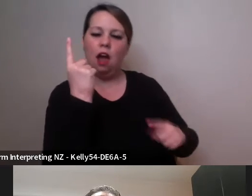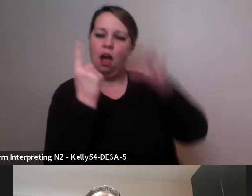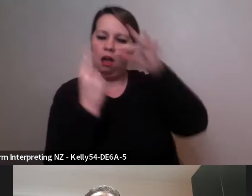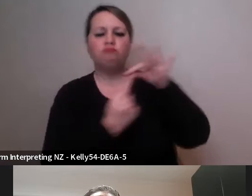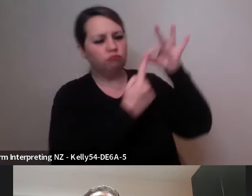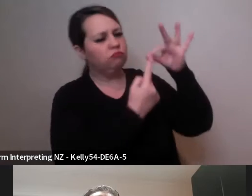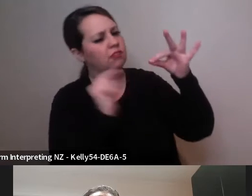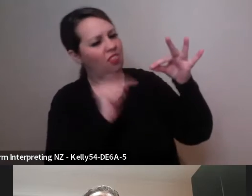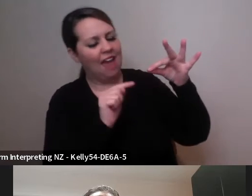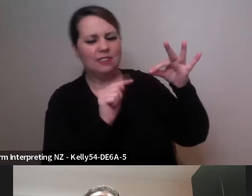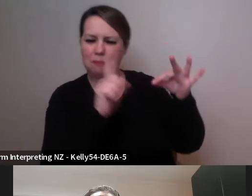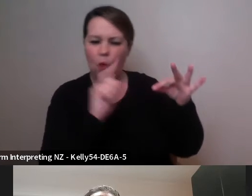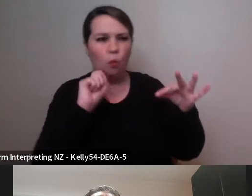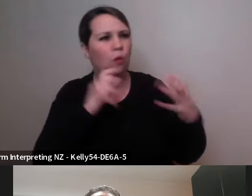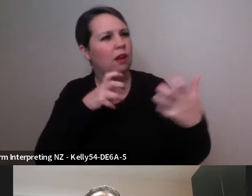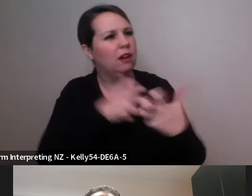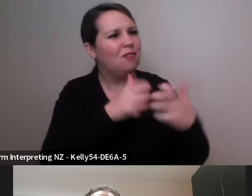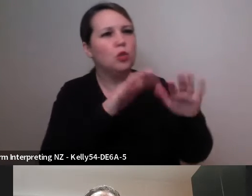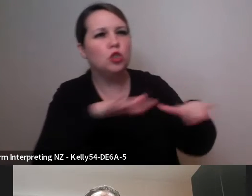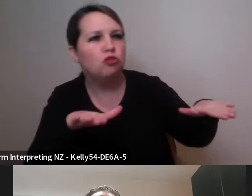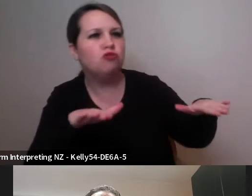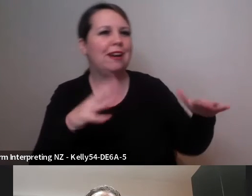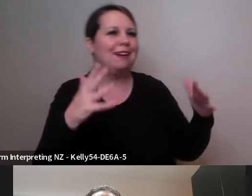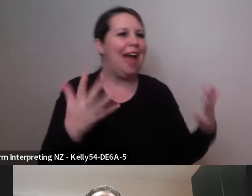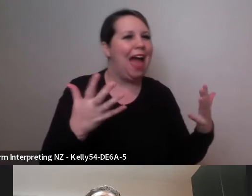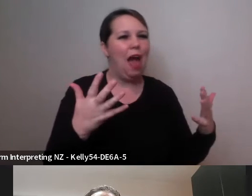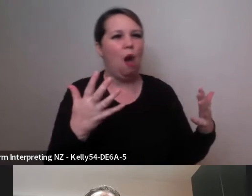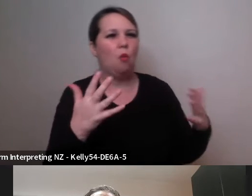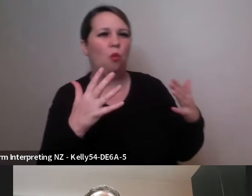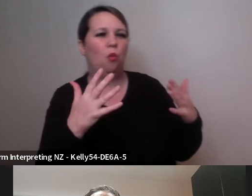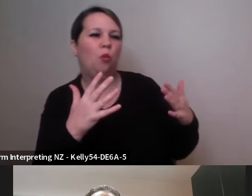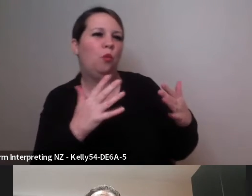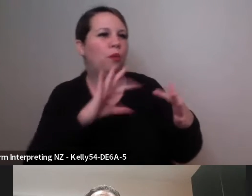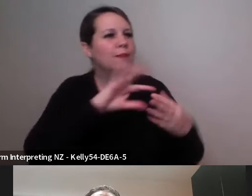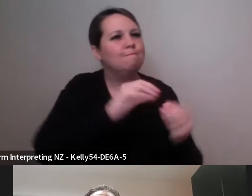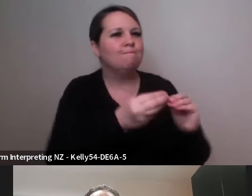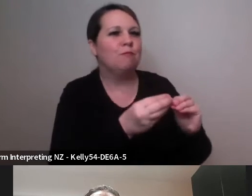am really thinking about that audience, and that's why the children's council is so great to